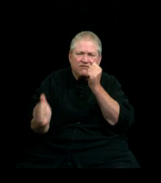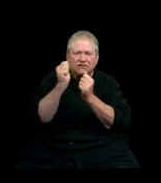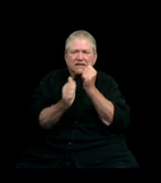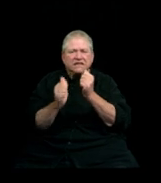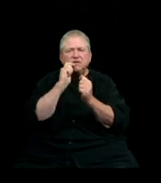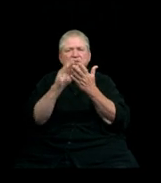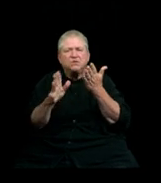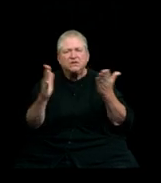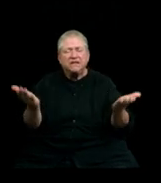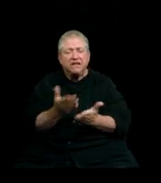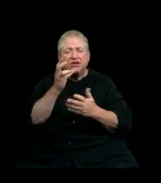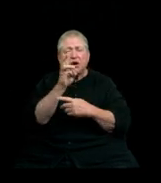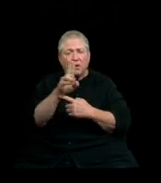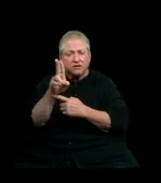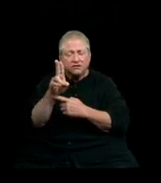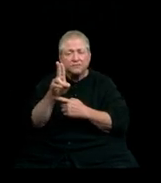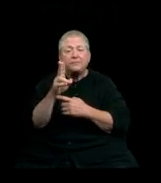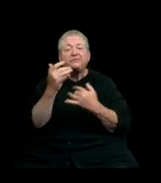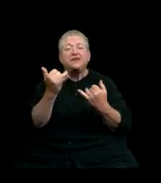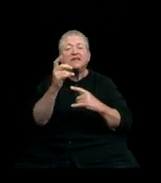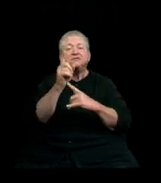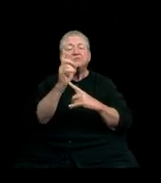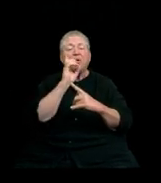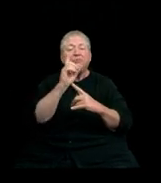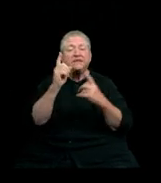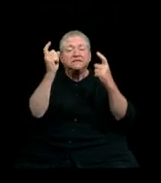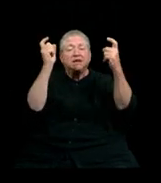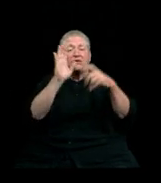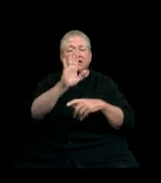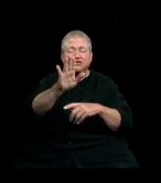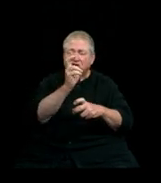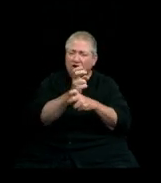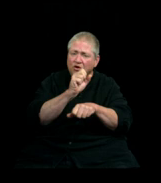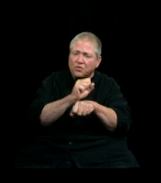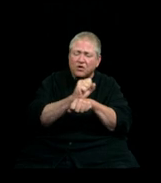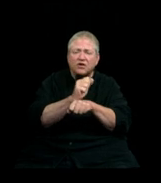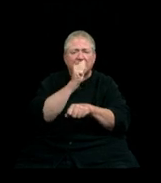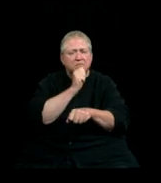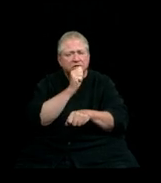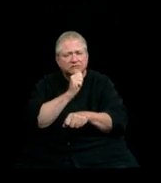This moment celebrates your hard work and perseverance. Your degree is well-earned.